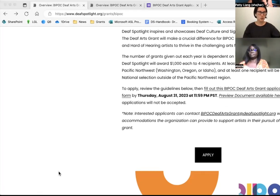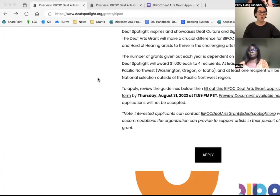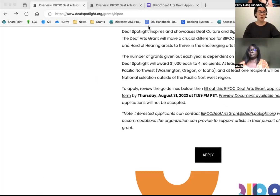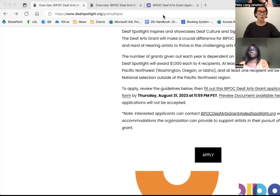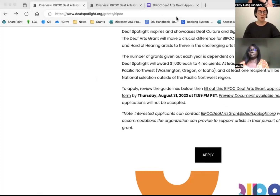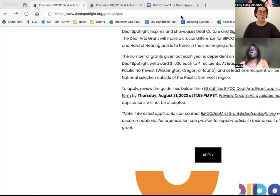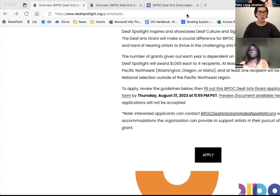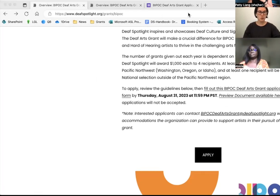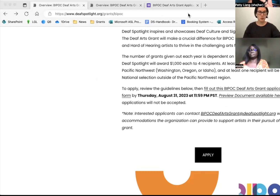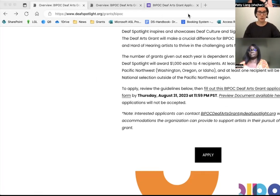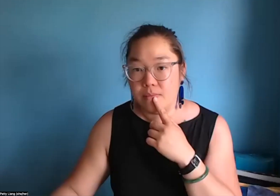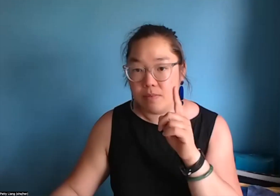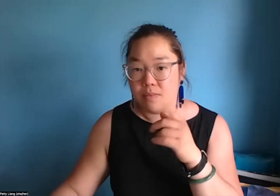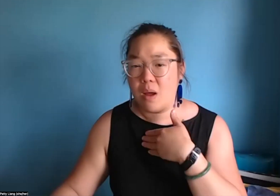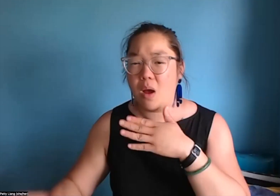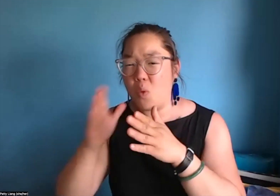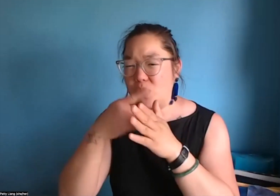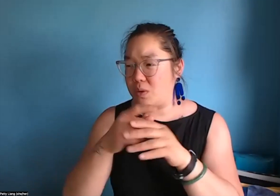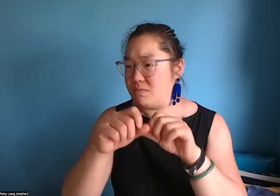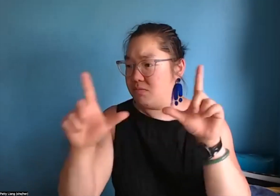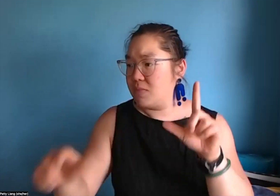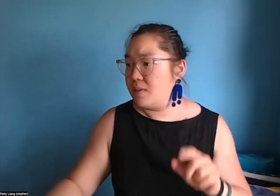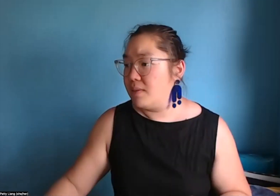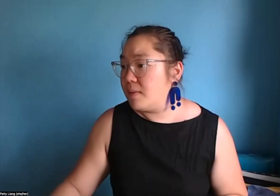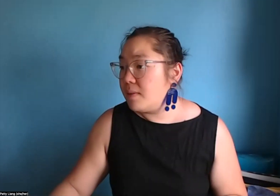iI you need more information, and I'll show you what that looks like.